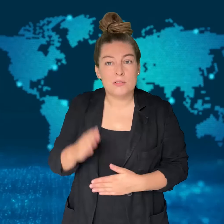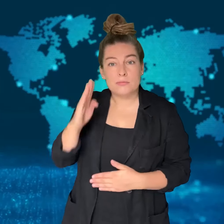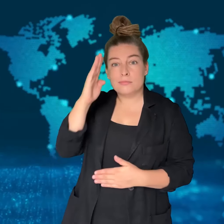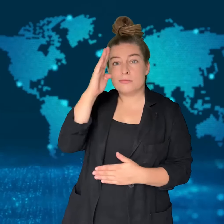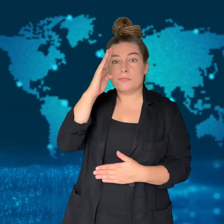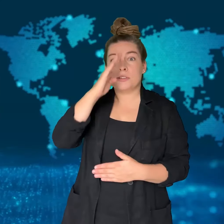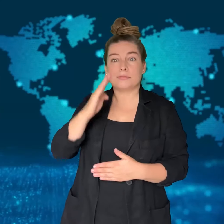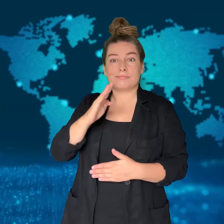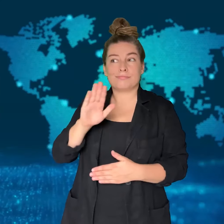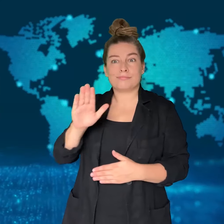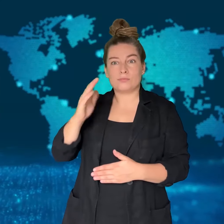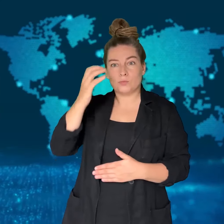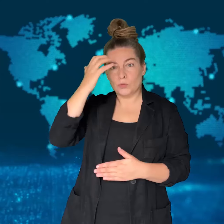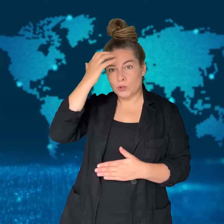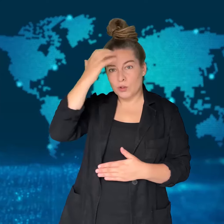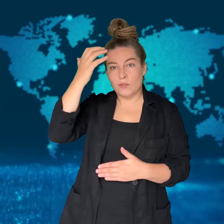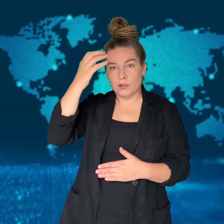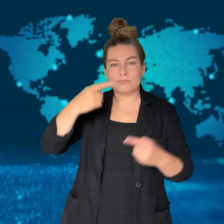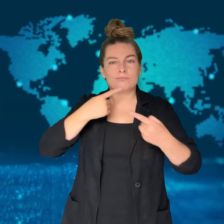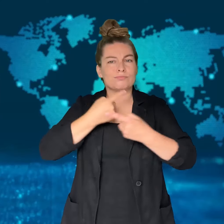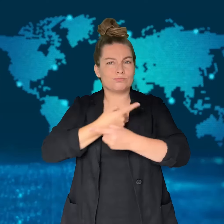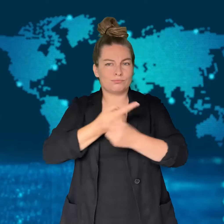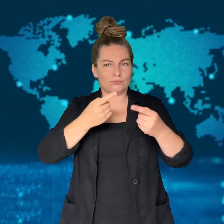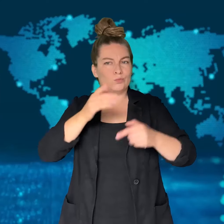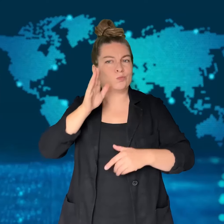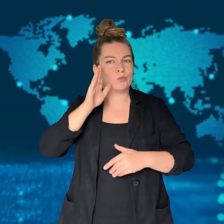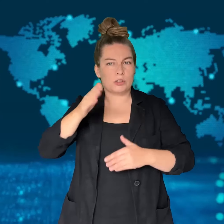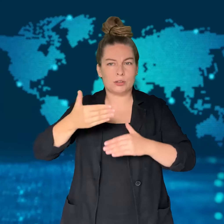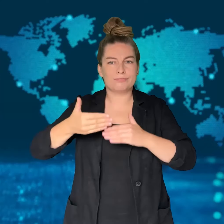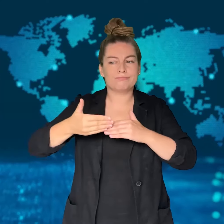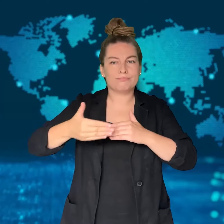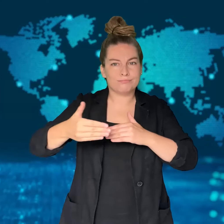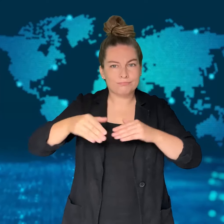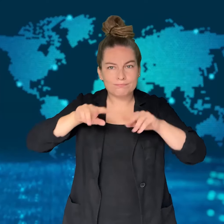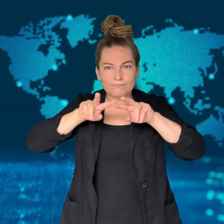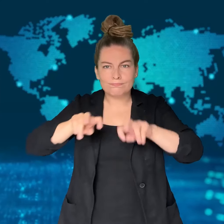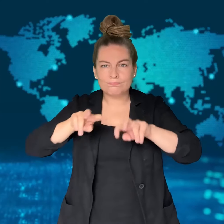It is the worst crash to take place in Brazil since 2007